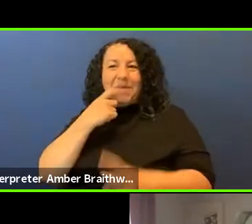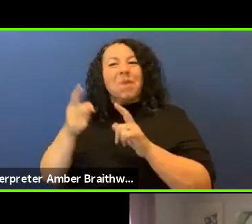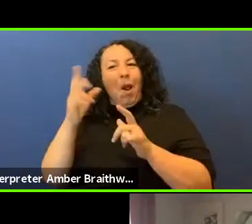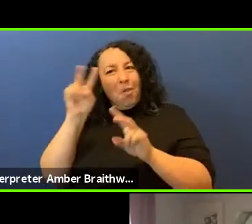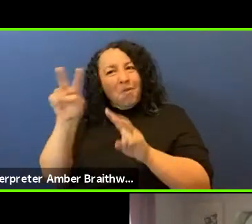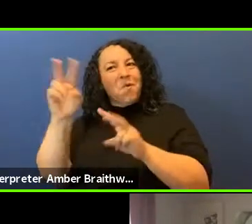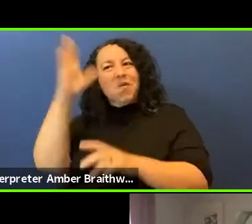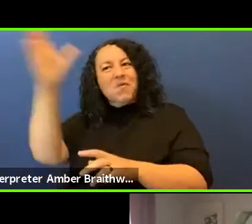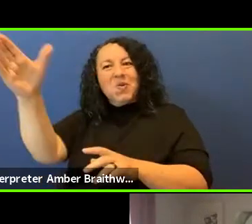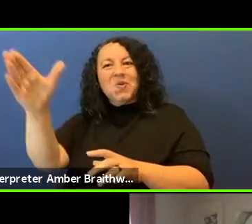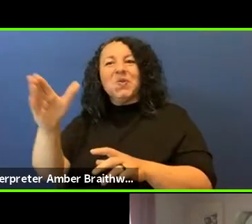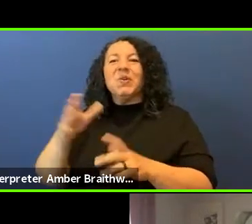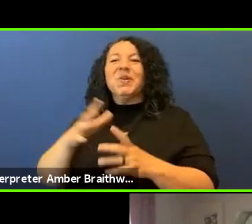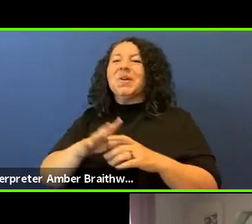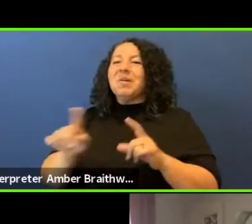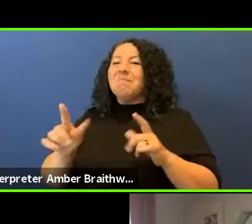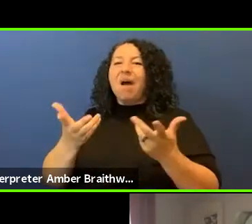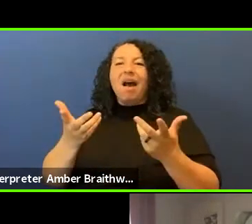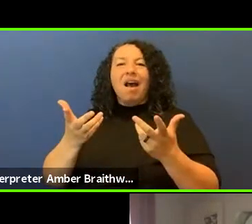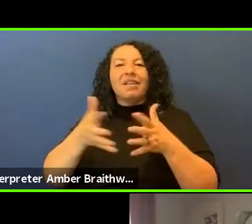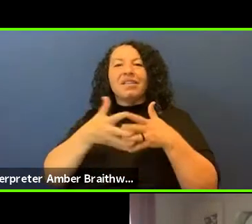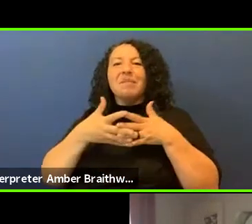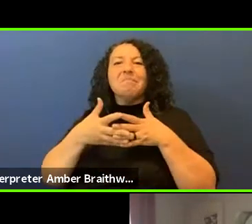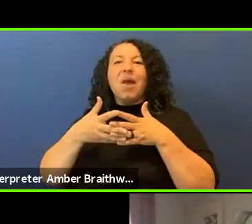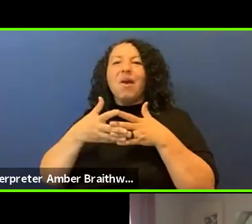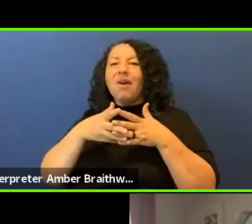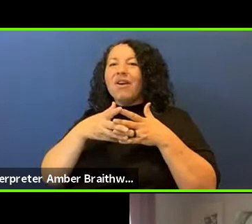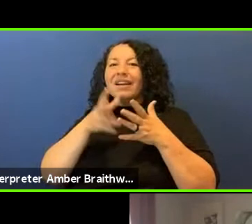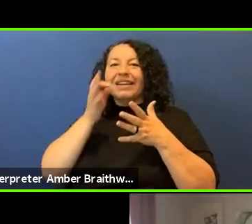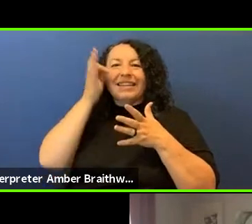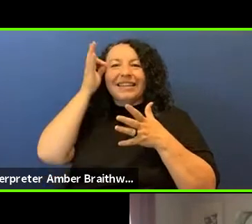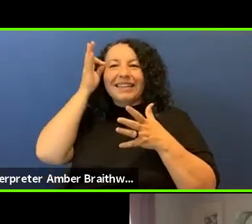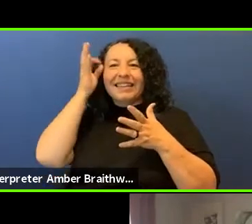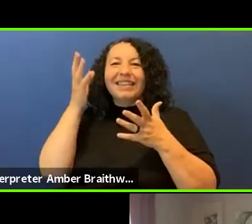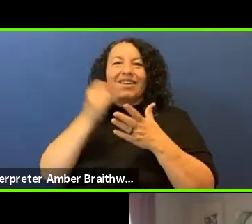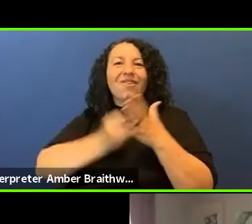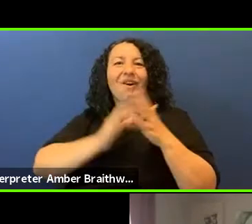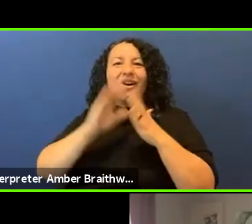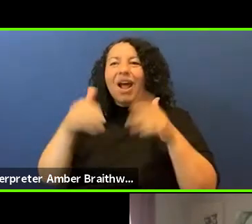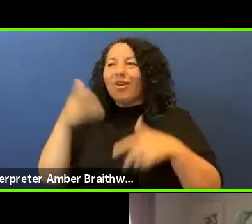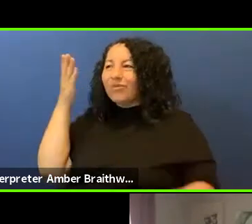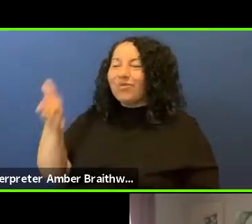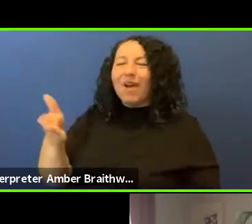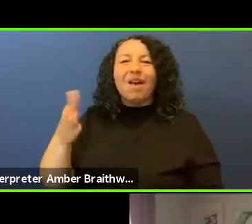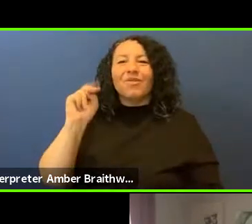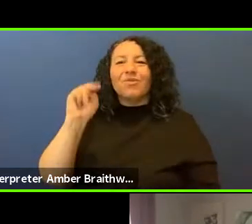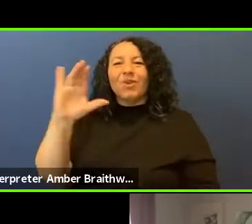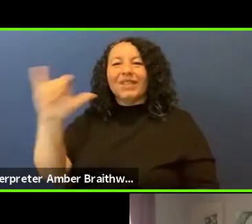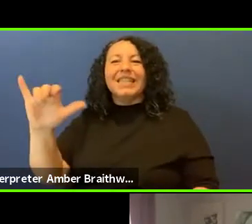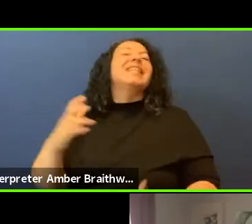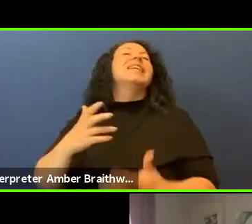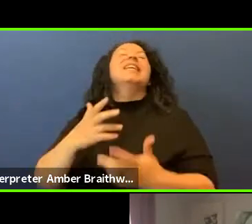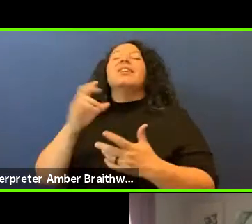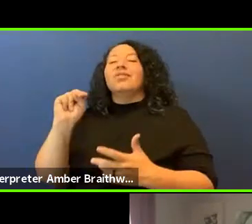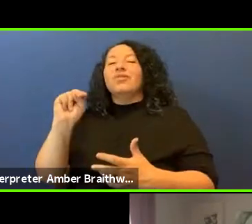is right there and New York has been historically a homeland of Delaware people but